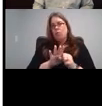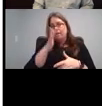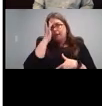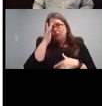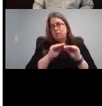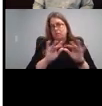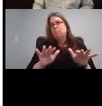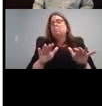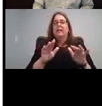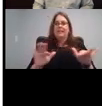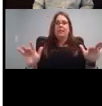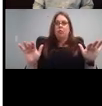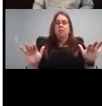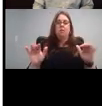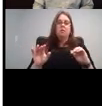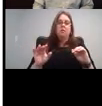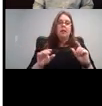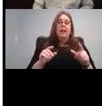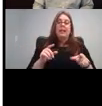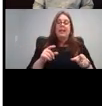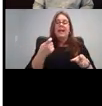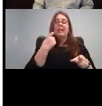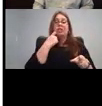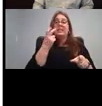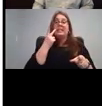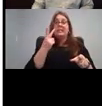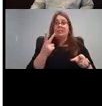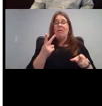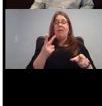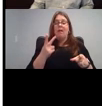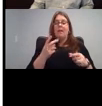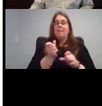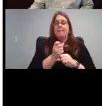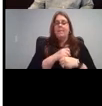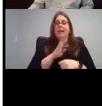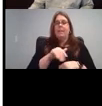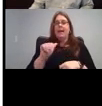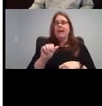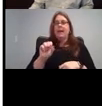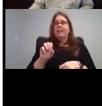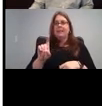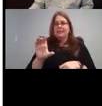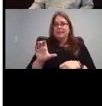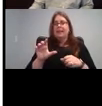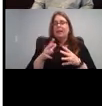And then this one I just just saw put out by the American Society for deaf children. It's a it's a book